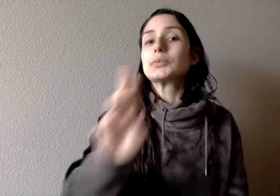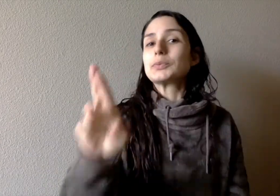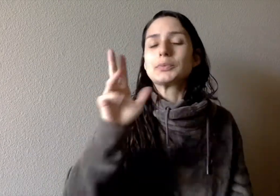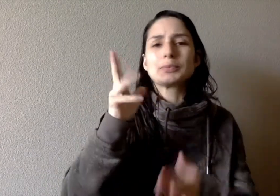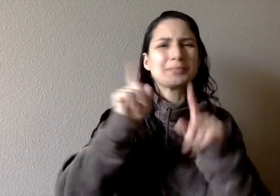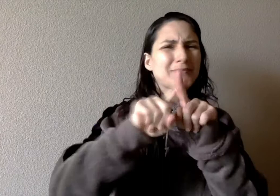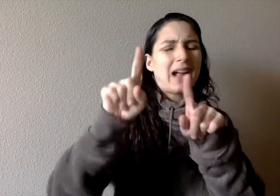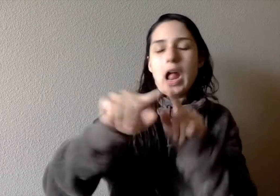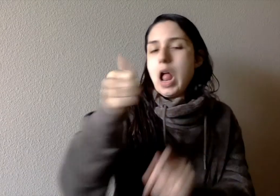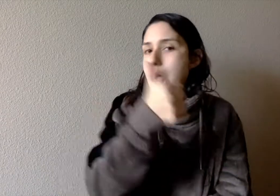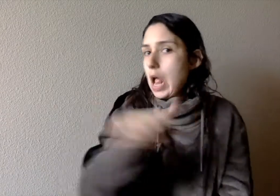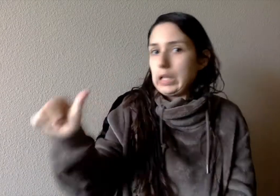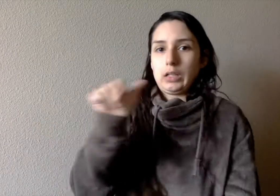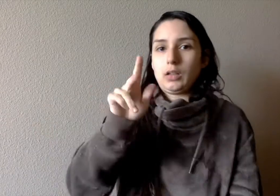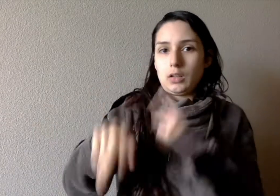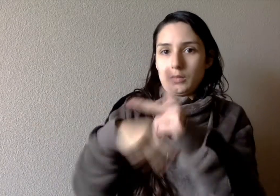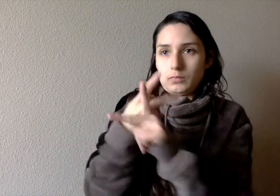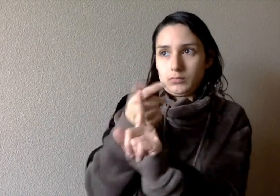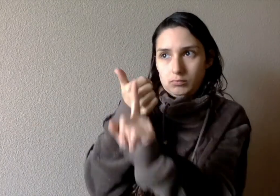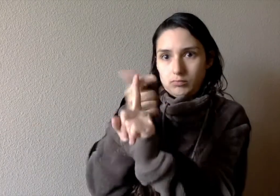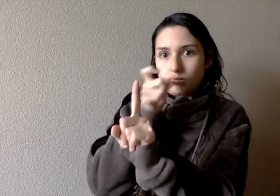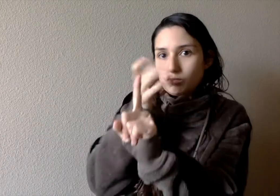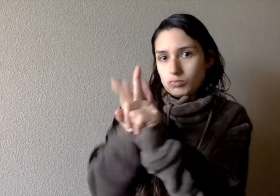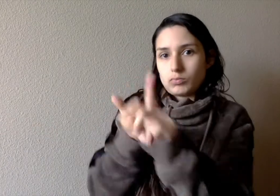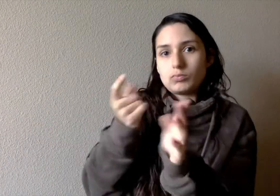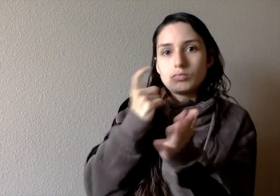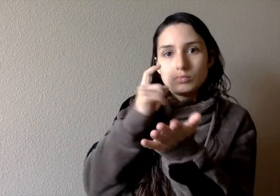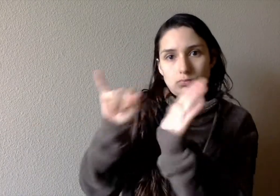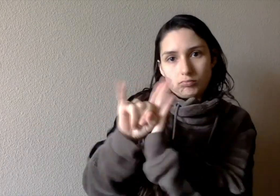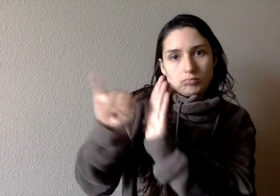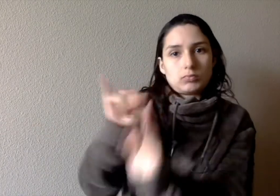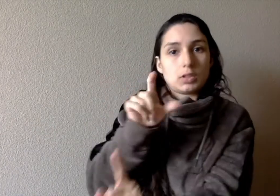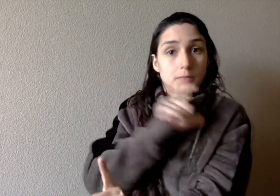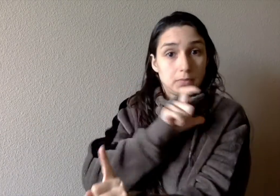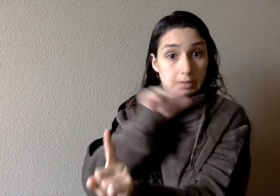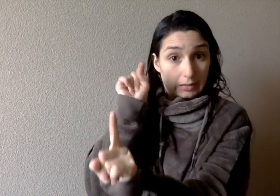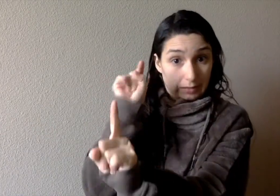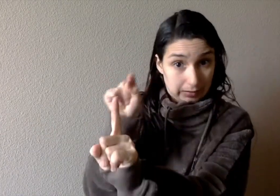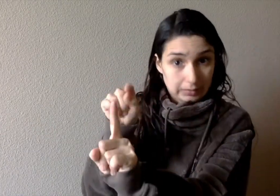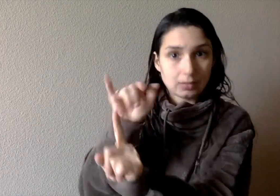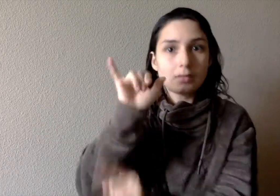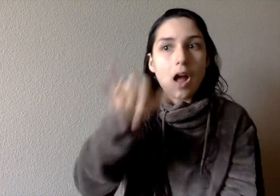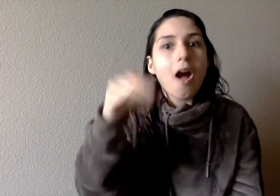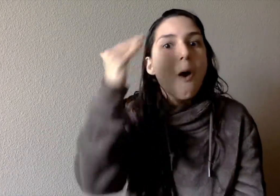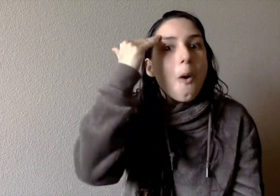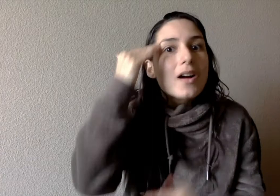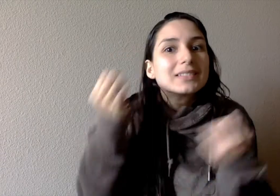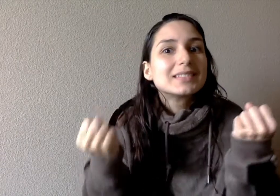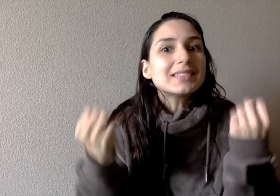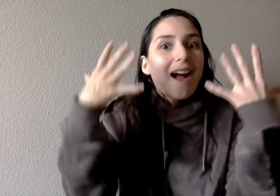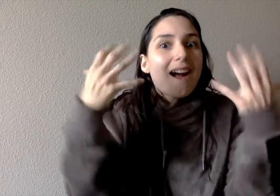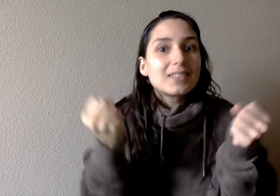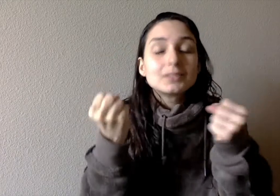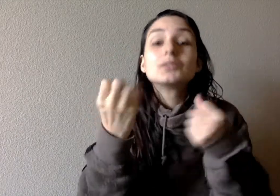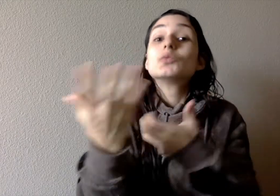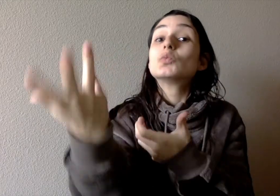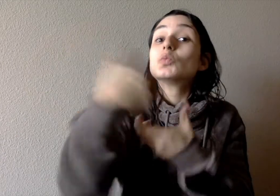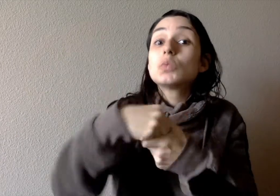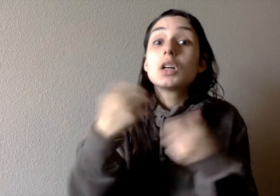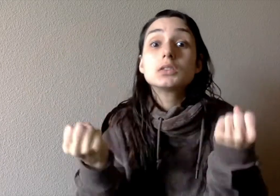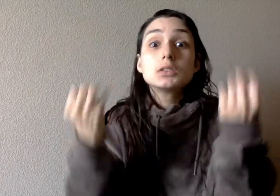and other law enforcement, etc. who sign